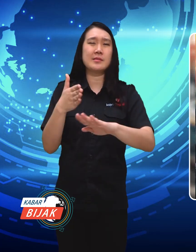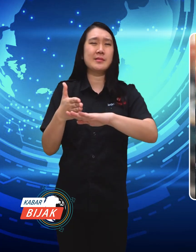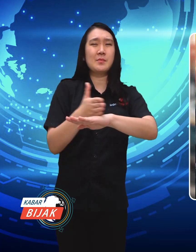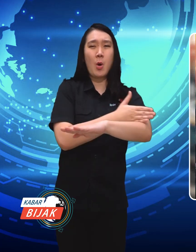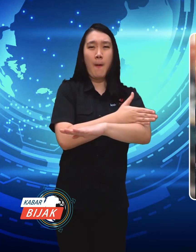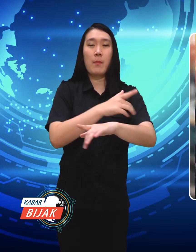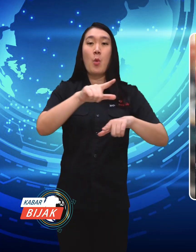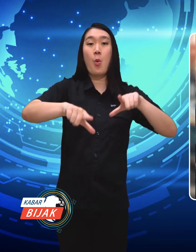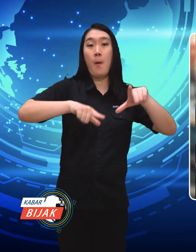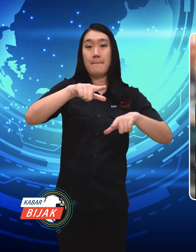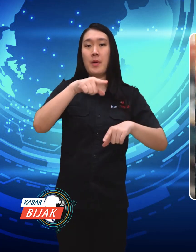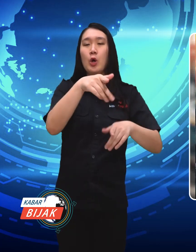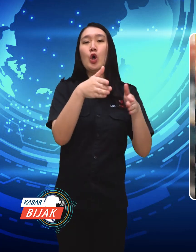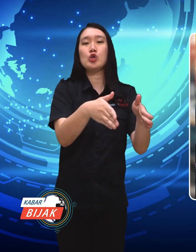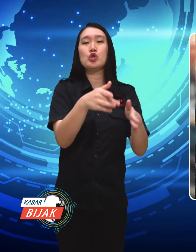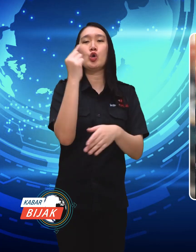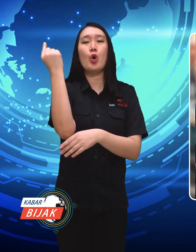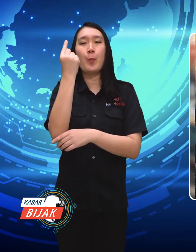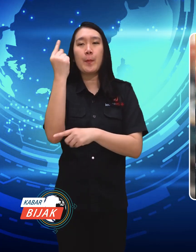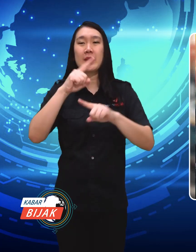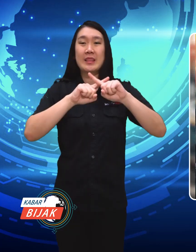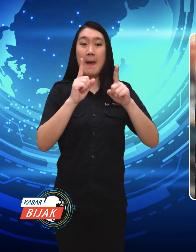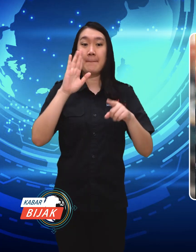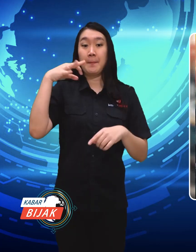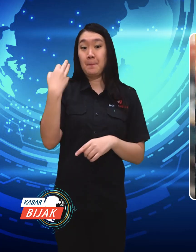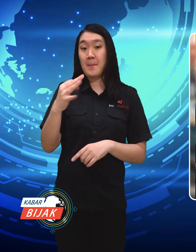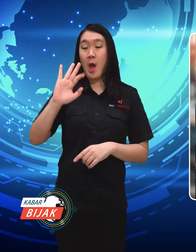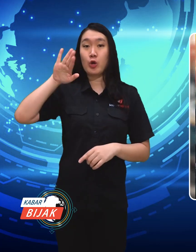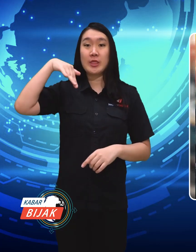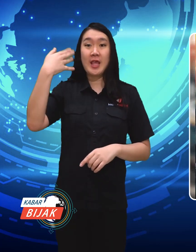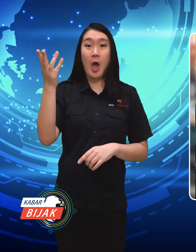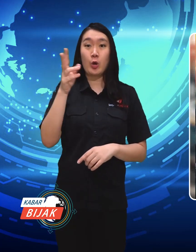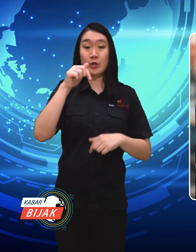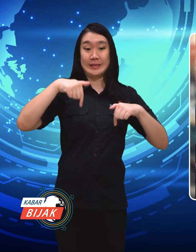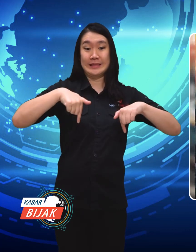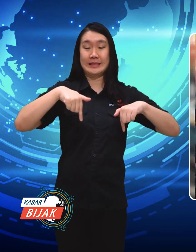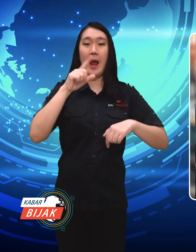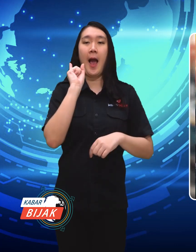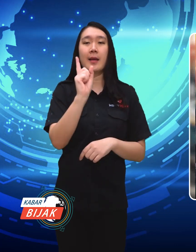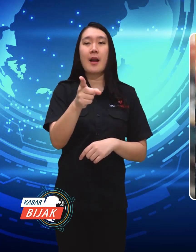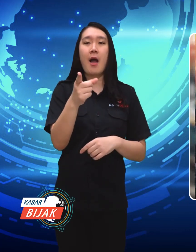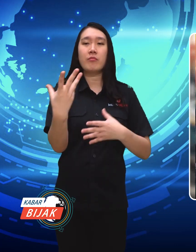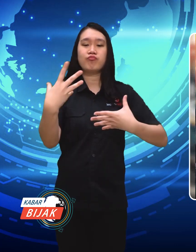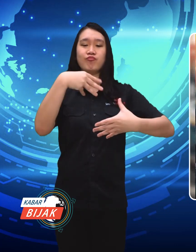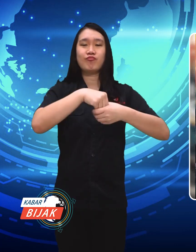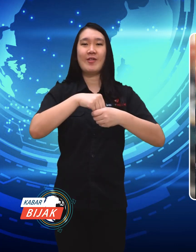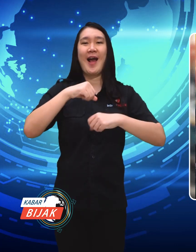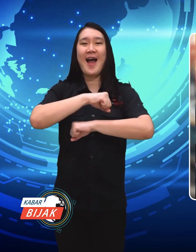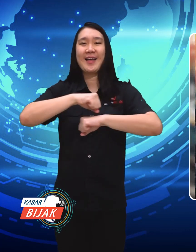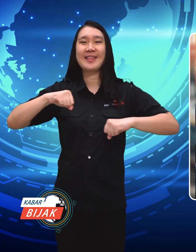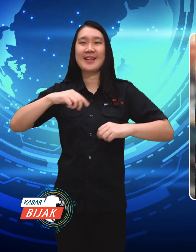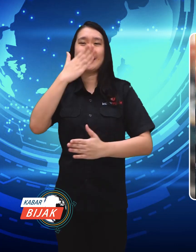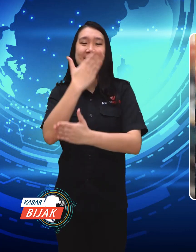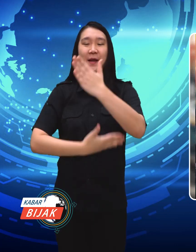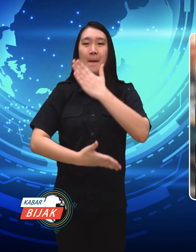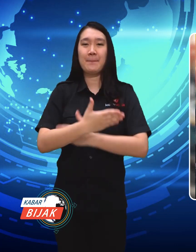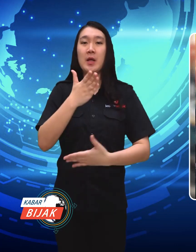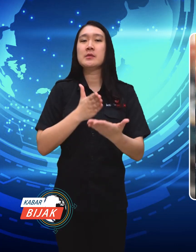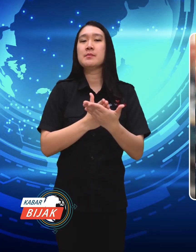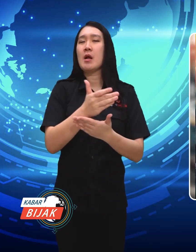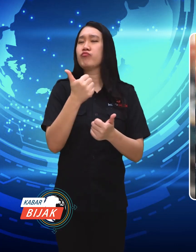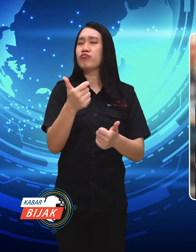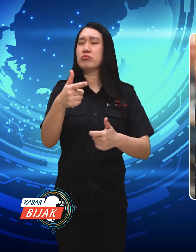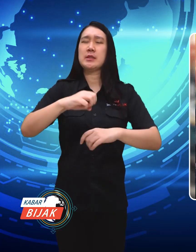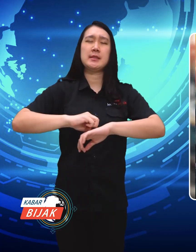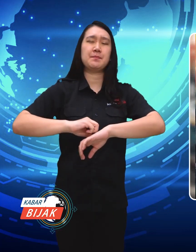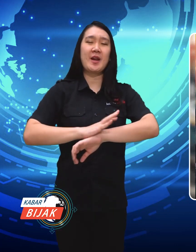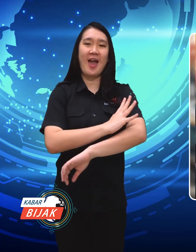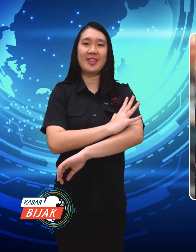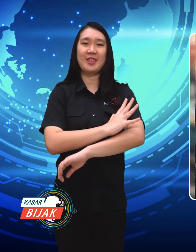previously a general special competition but only this year there involve athletes with disabilities, Inspirational category.